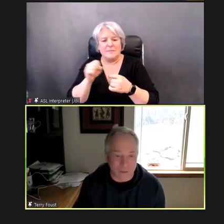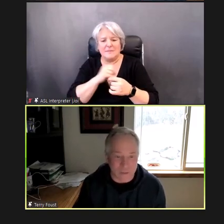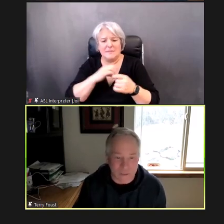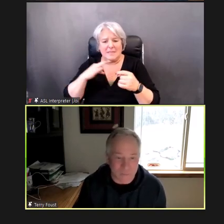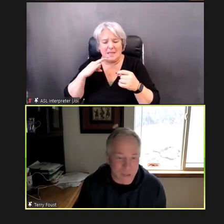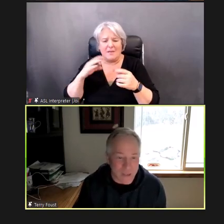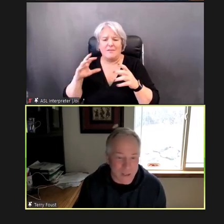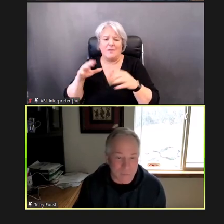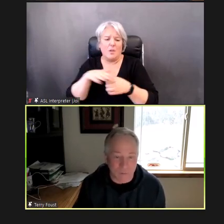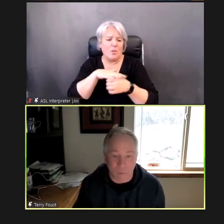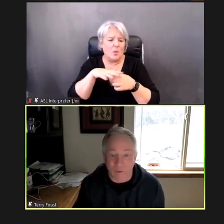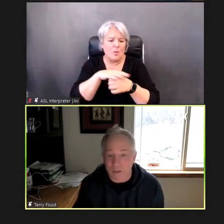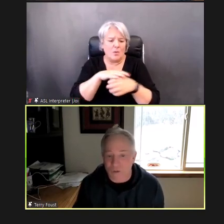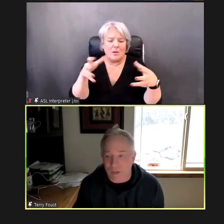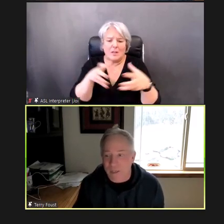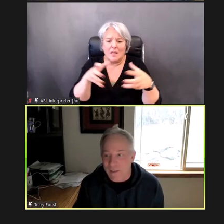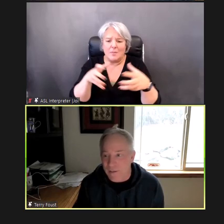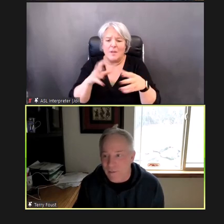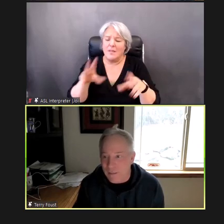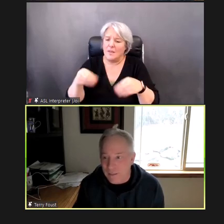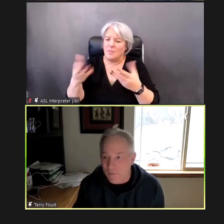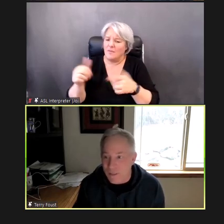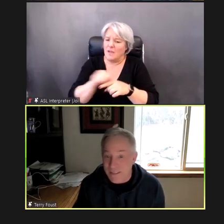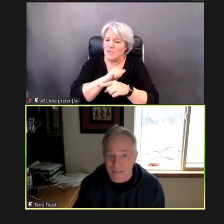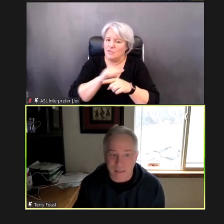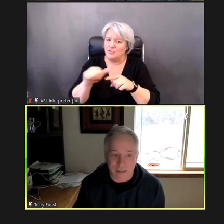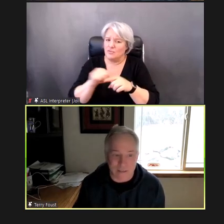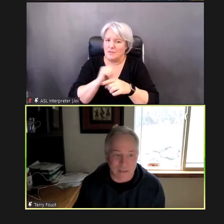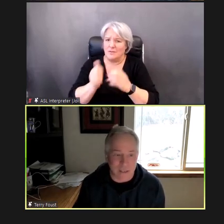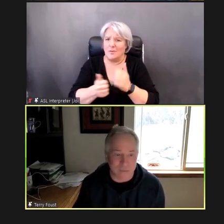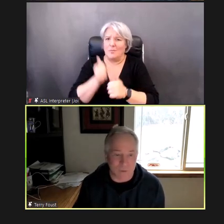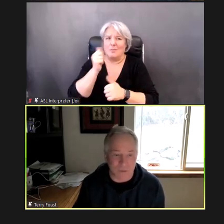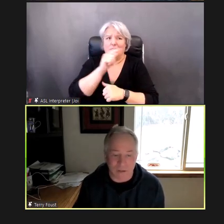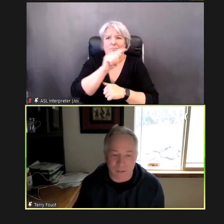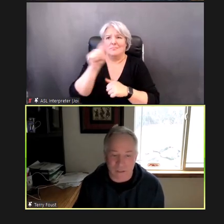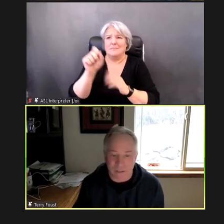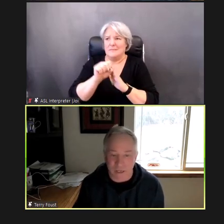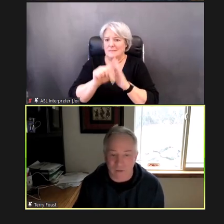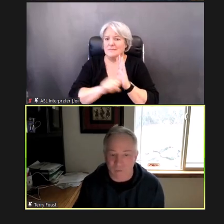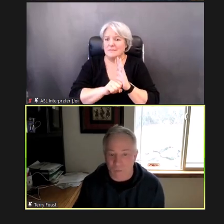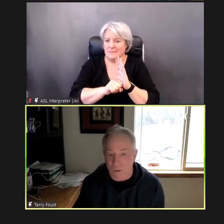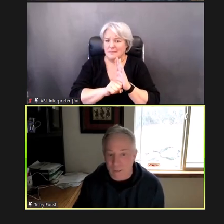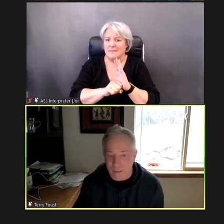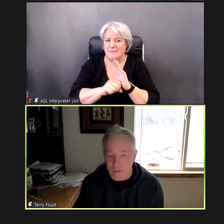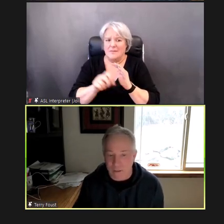training in nearly every state, with thousands of staff from early